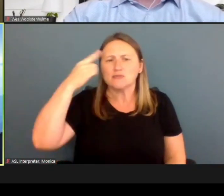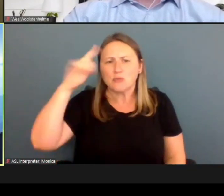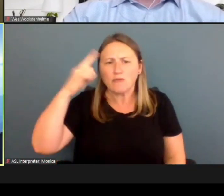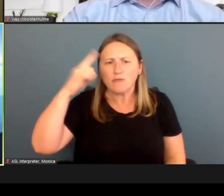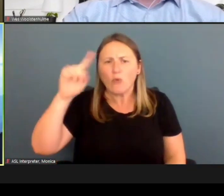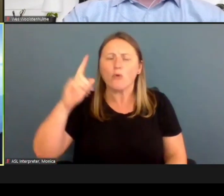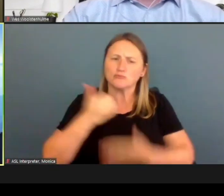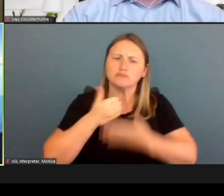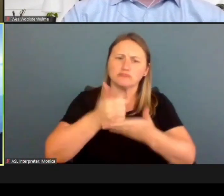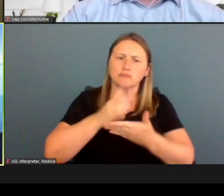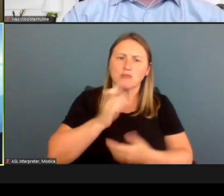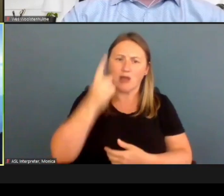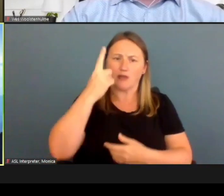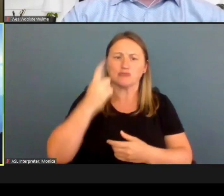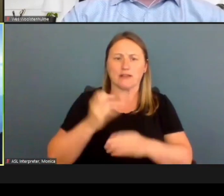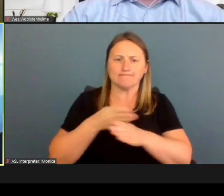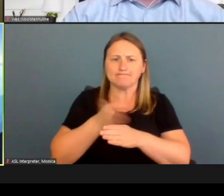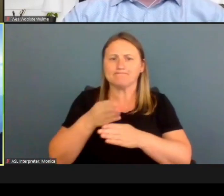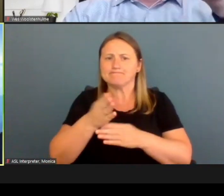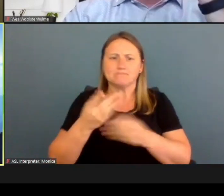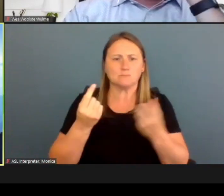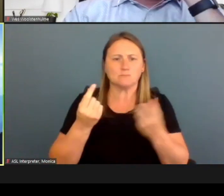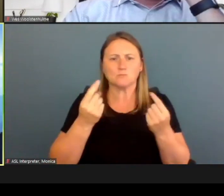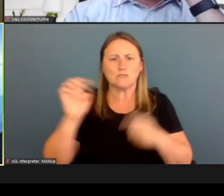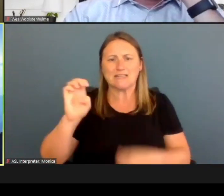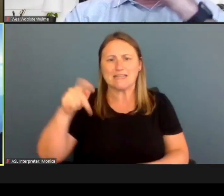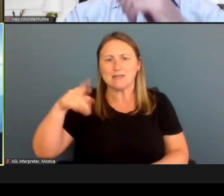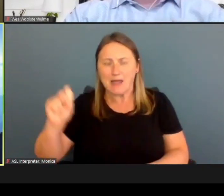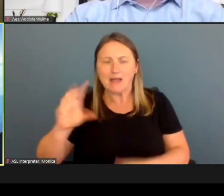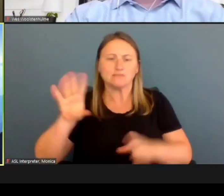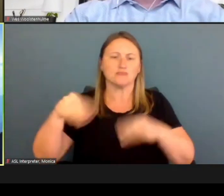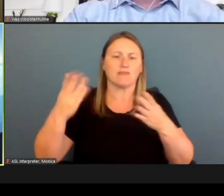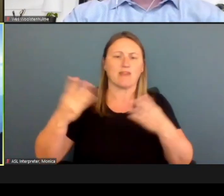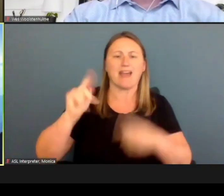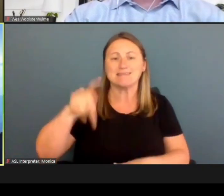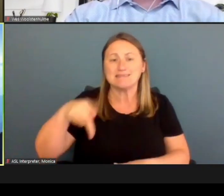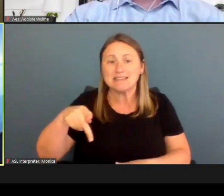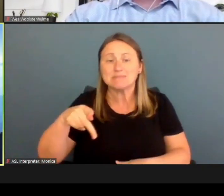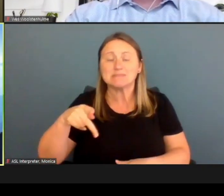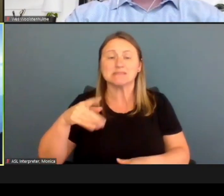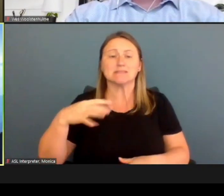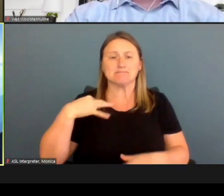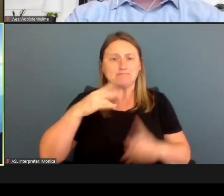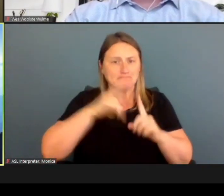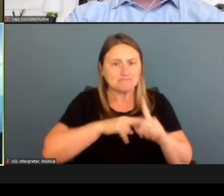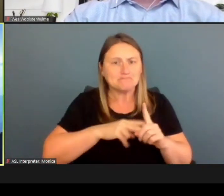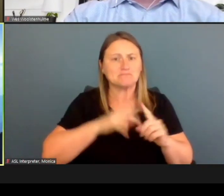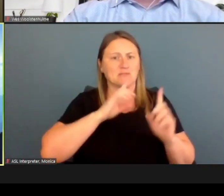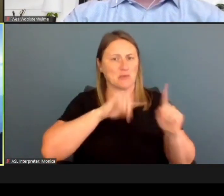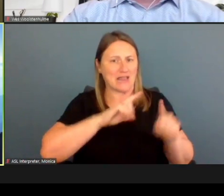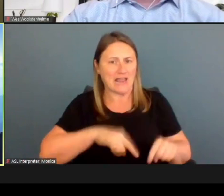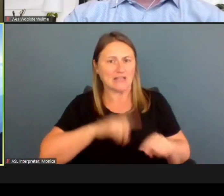how to navigate ePASS, provide some tips for applicants as they answer questions on the application.